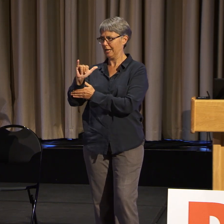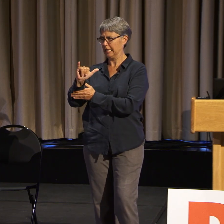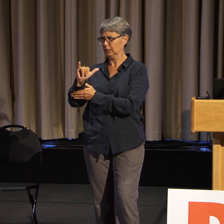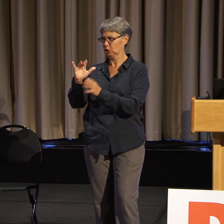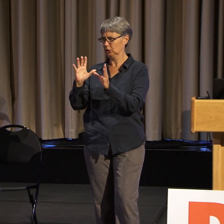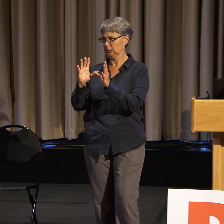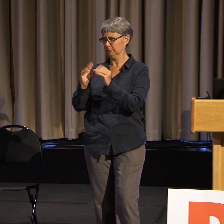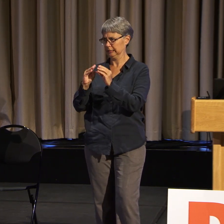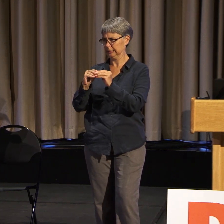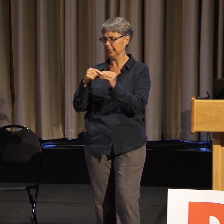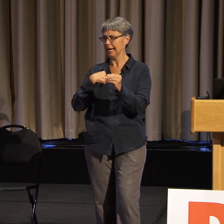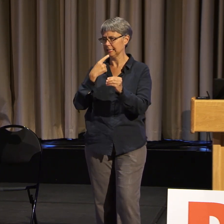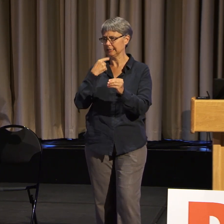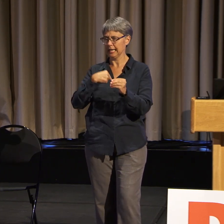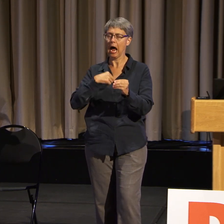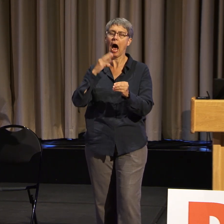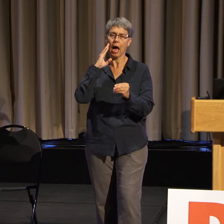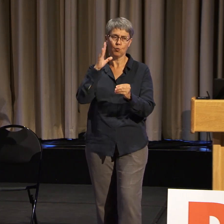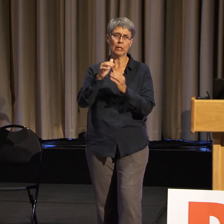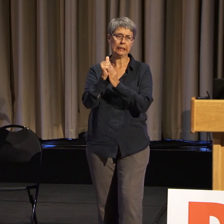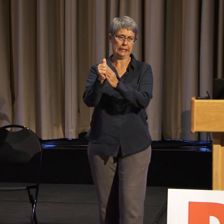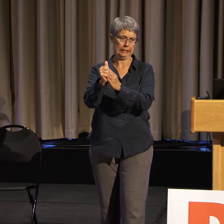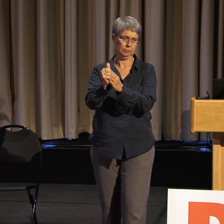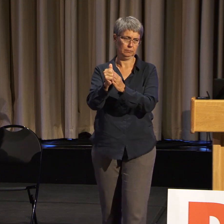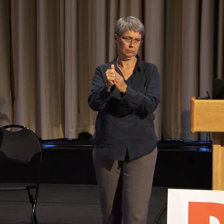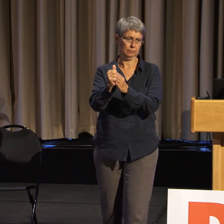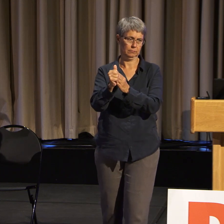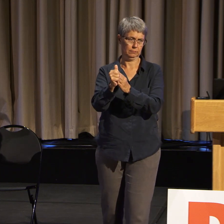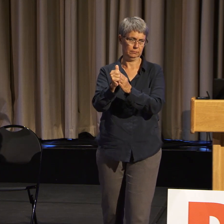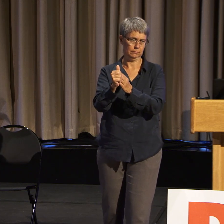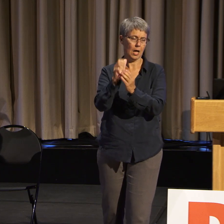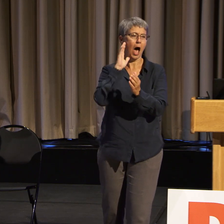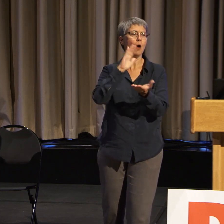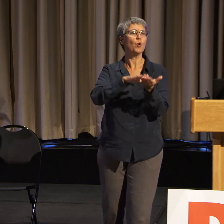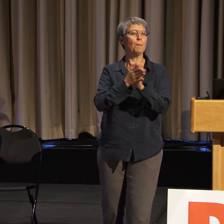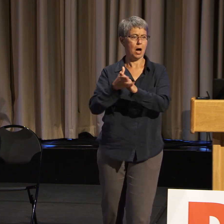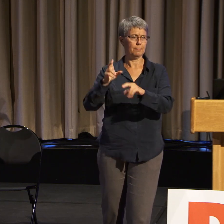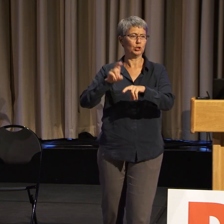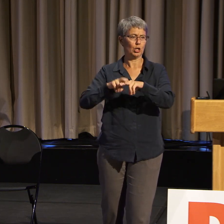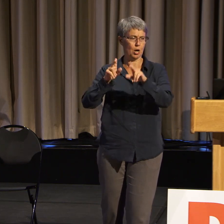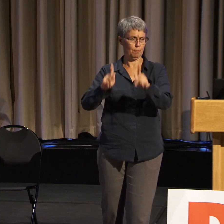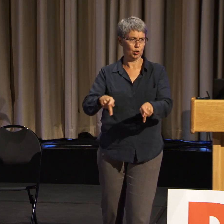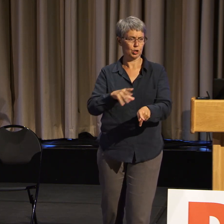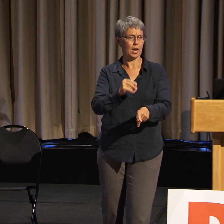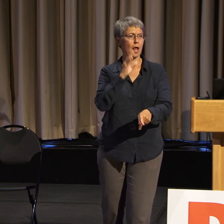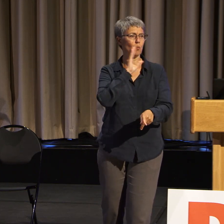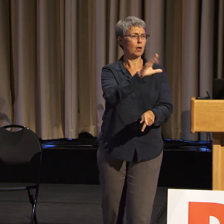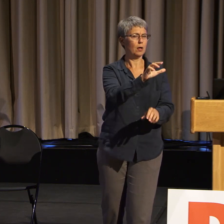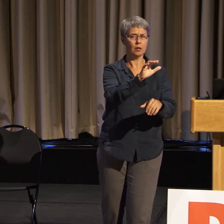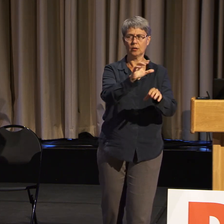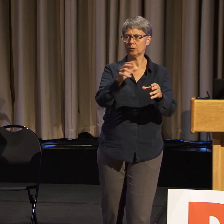because we really need to work on issues of intersectionality. We are too insular.